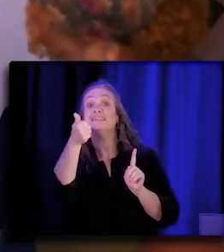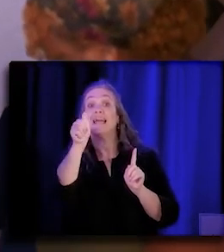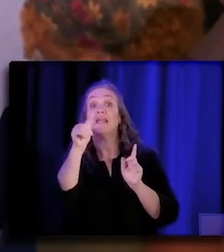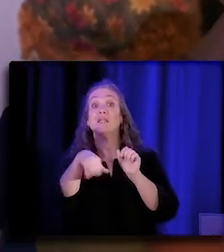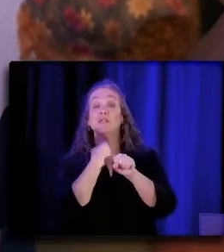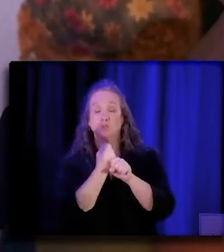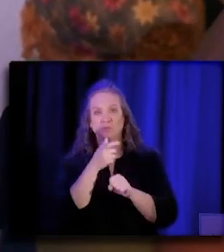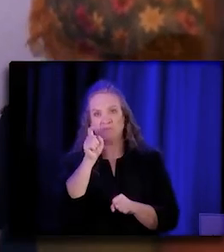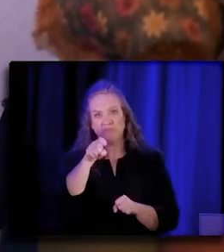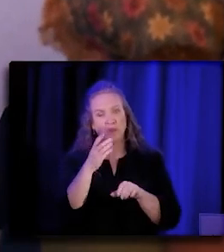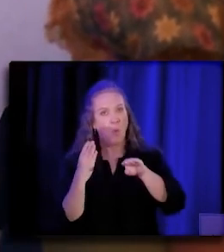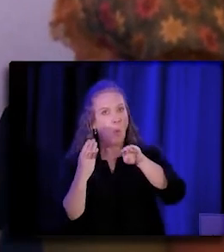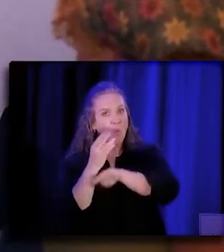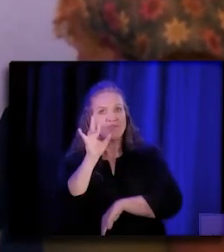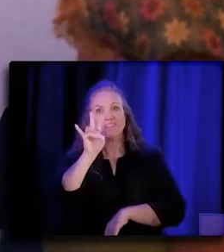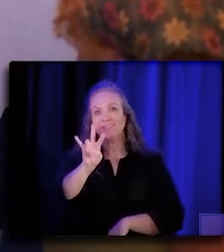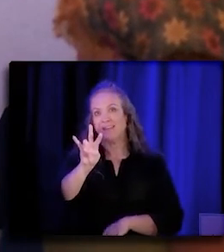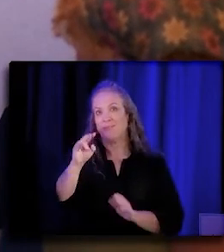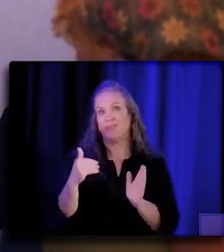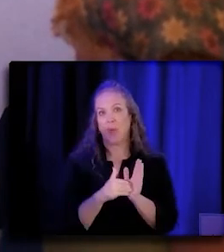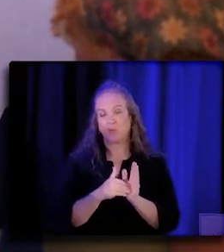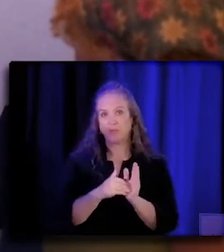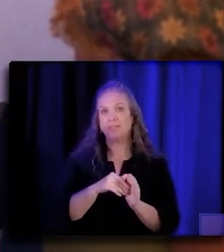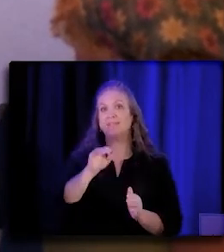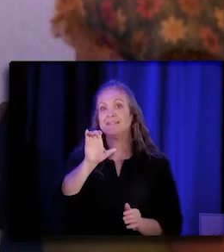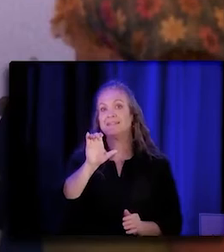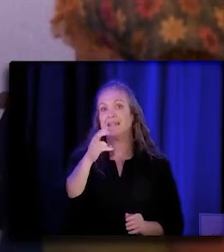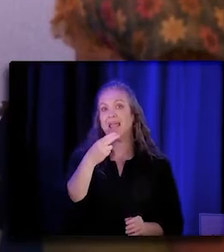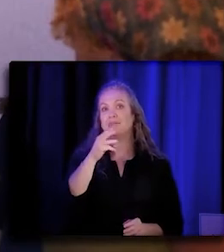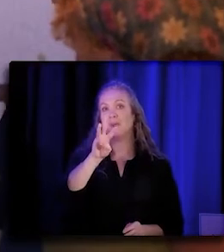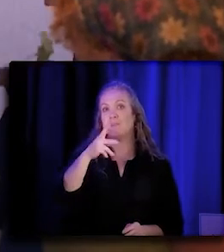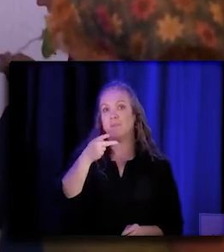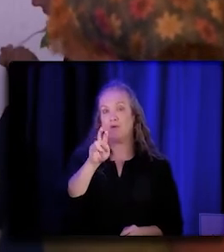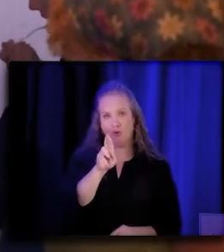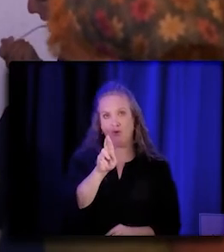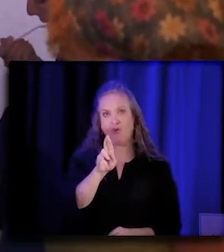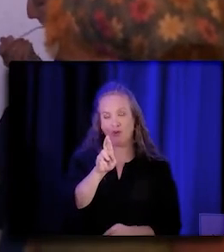of CHW/P/R navigator type workers to support public health,